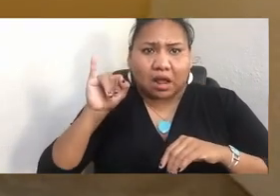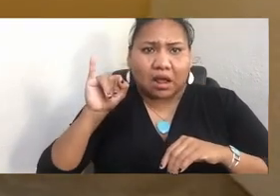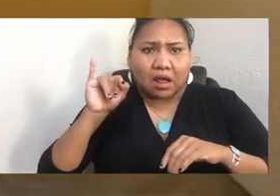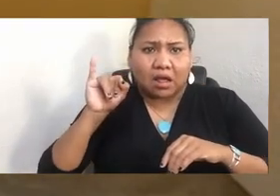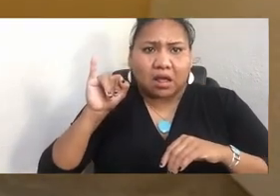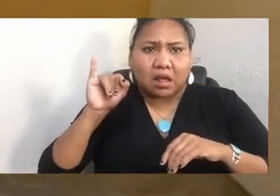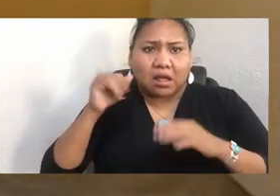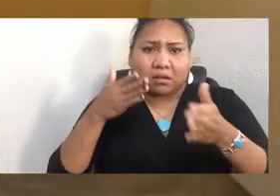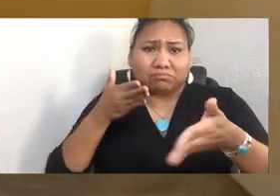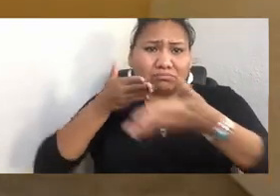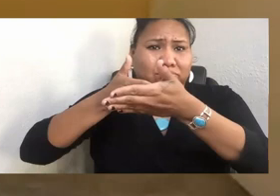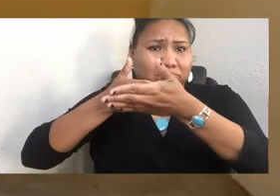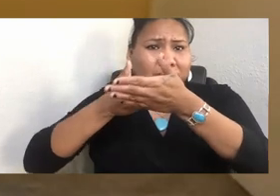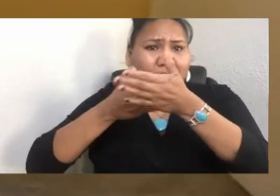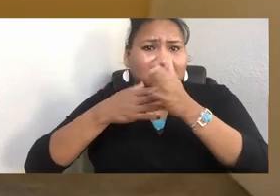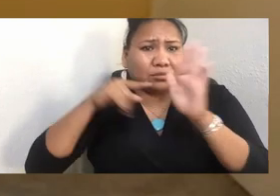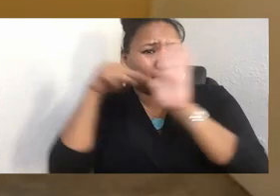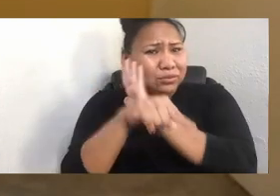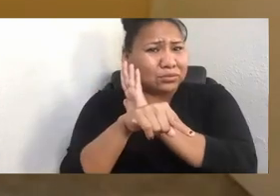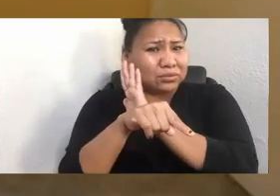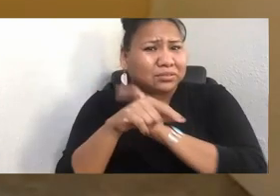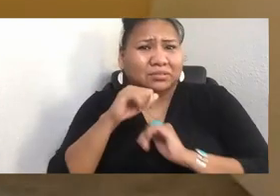Oh, what happened here? Did you guys lose me? Hold on.